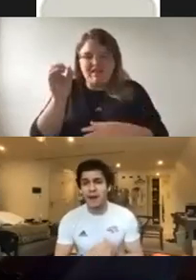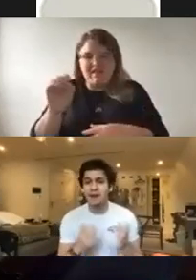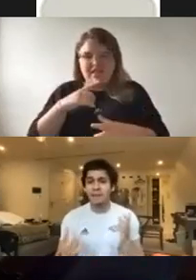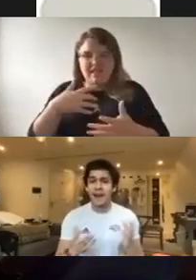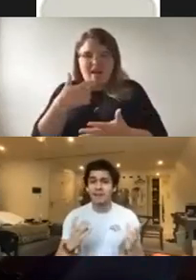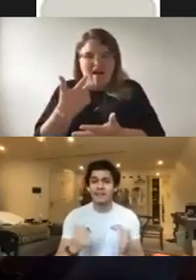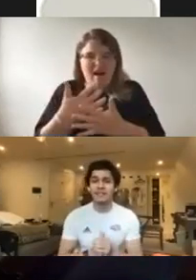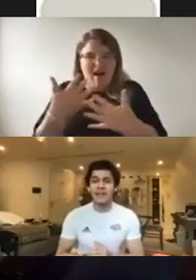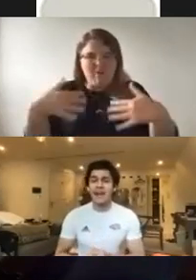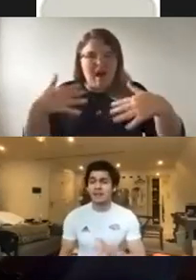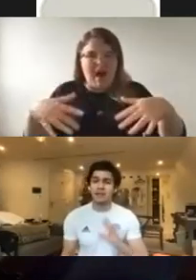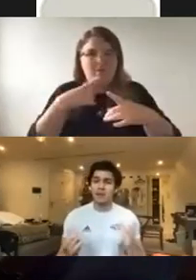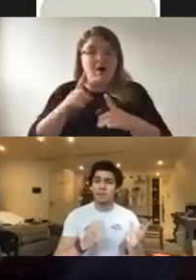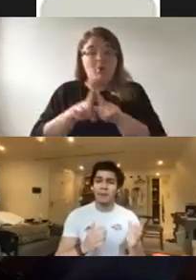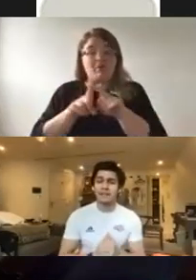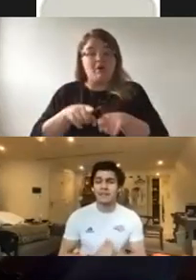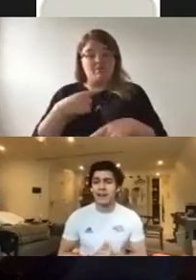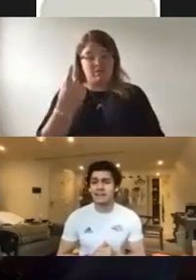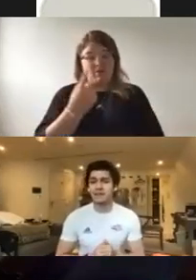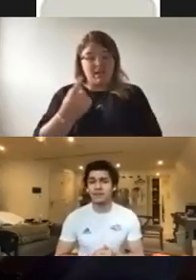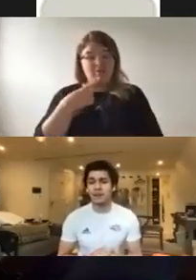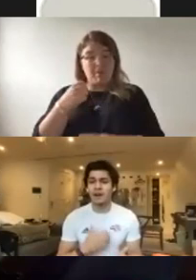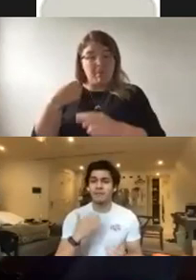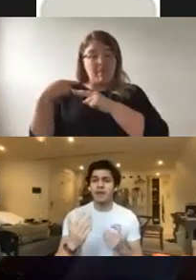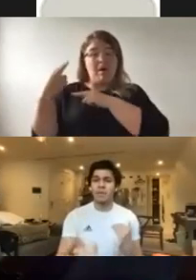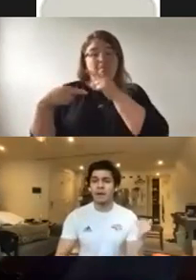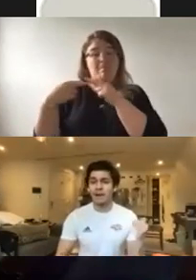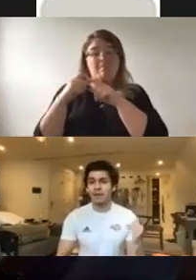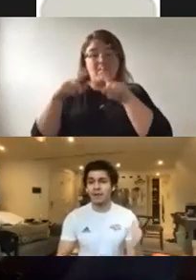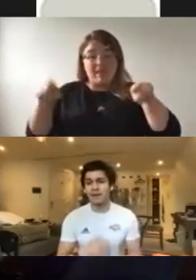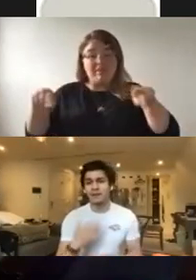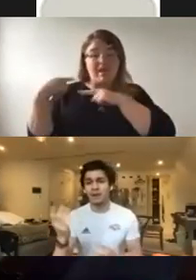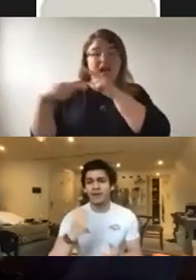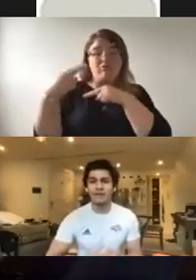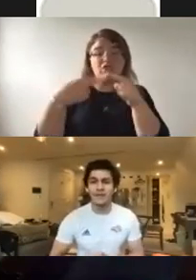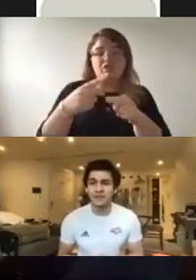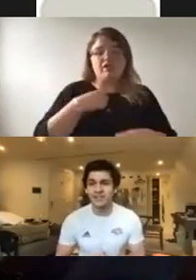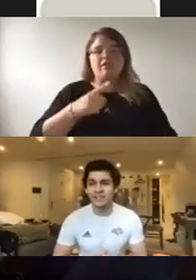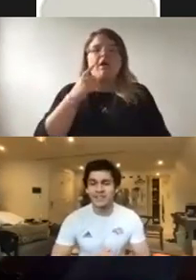Paralympic Heritage and just throwing back to that and also kind of one eye on the past one eye on the future